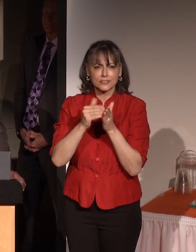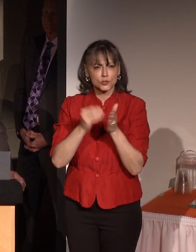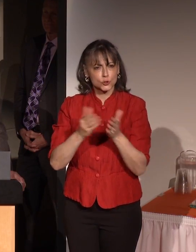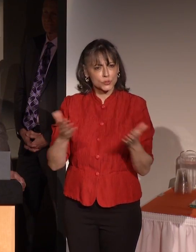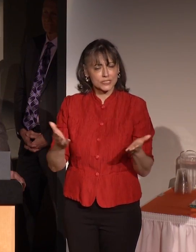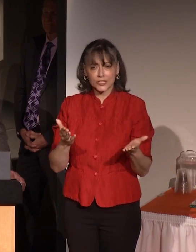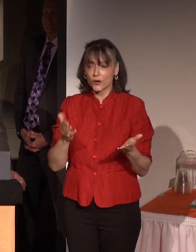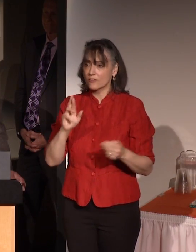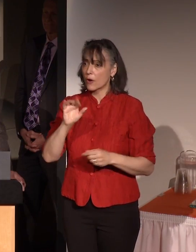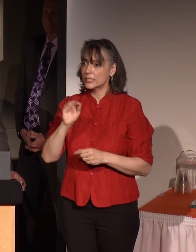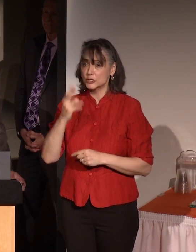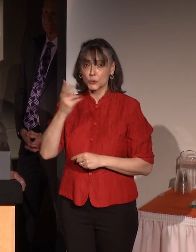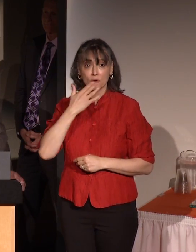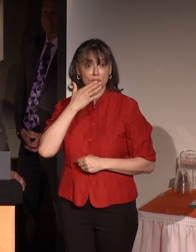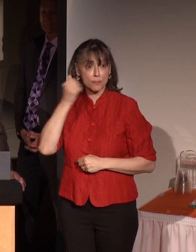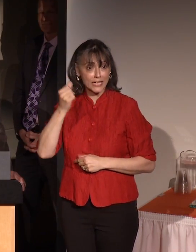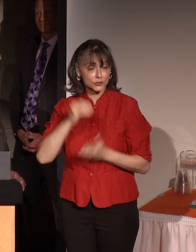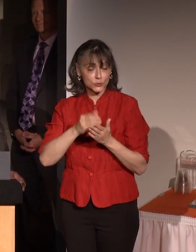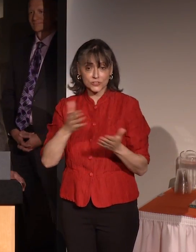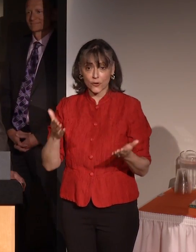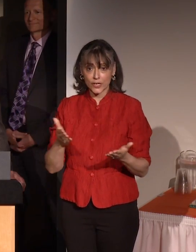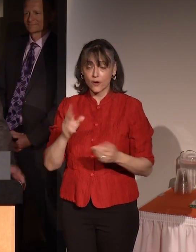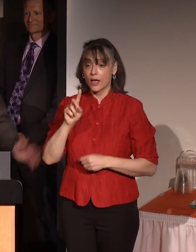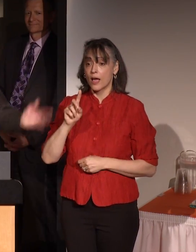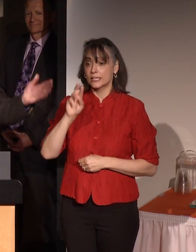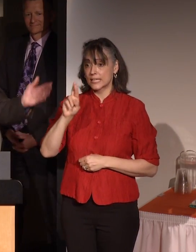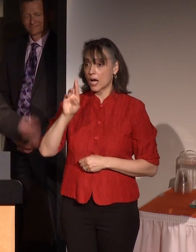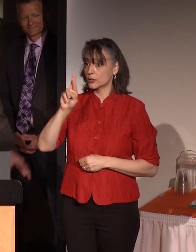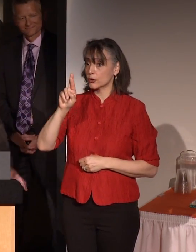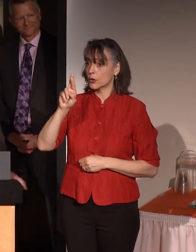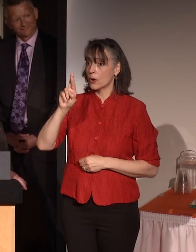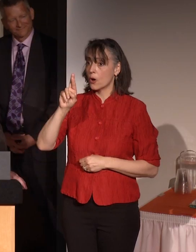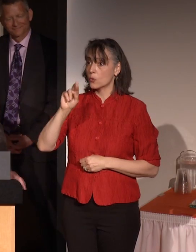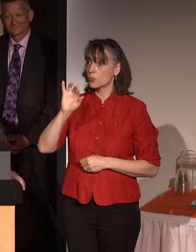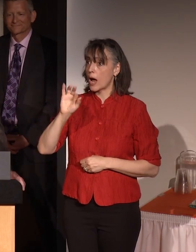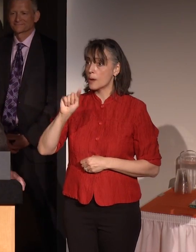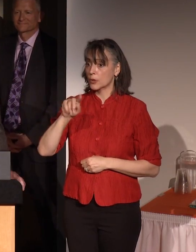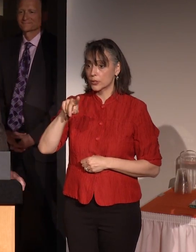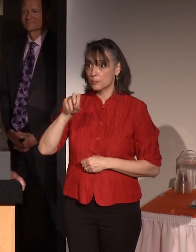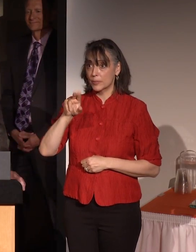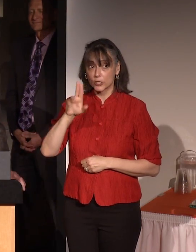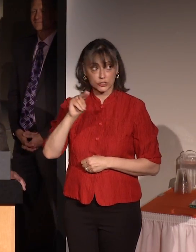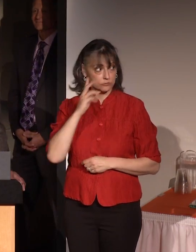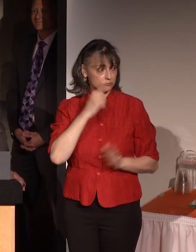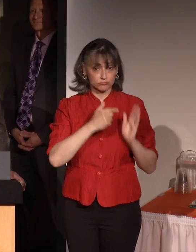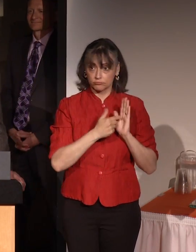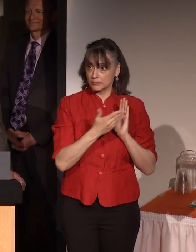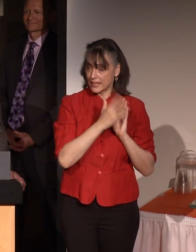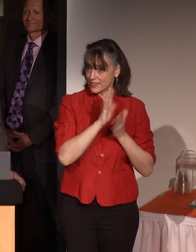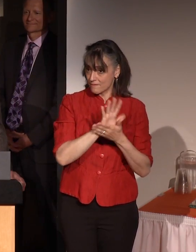are here, Dr. Robert Pearson, who was featured in this film, is here.